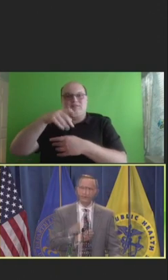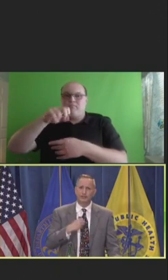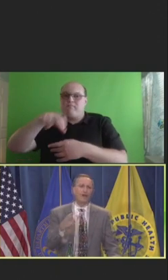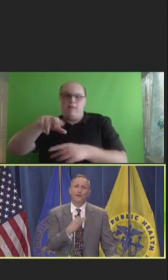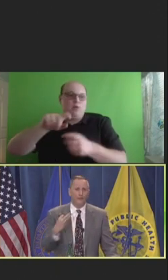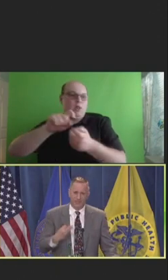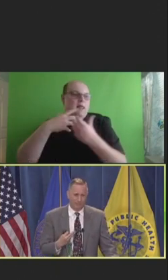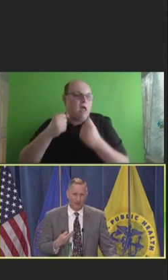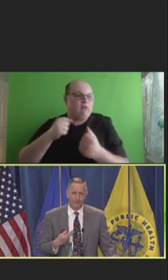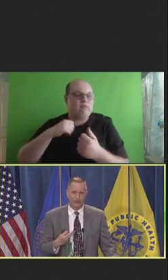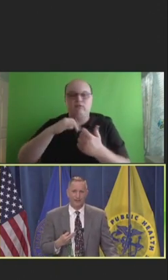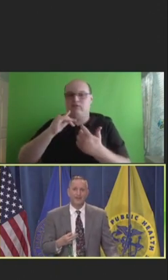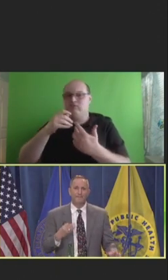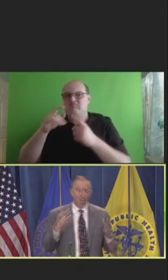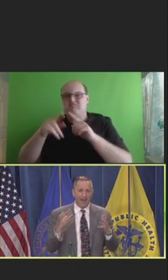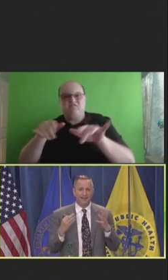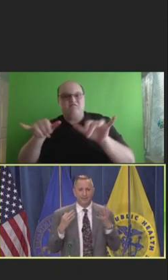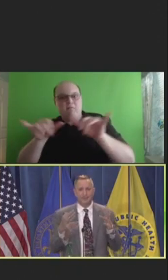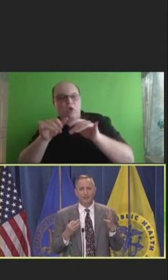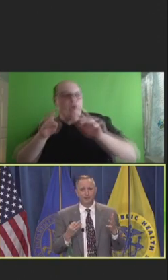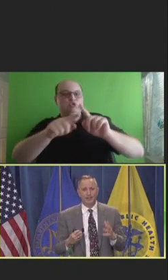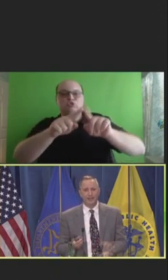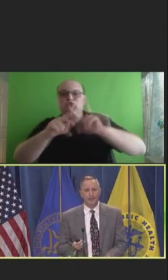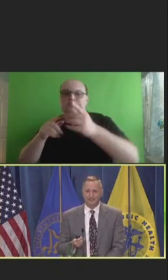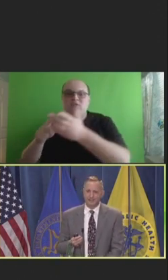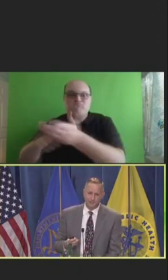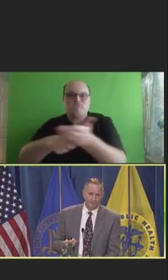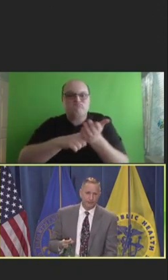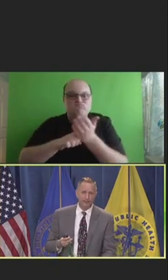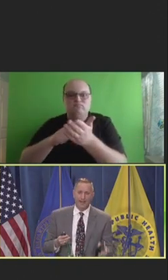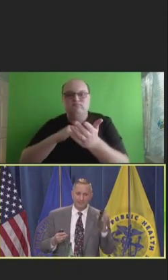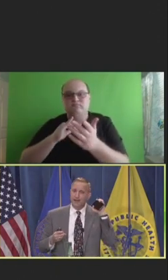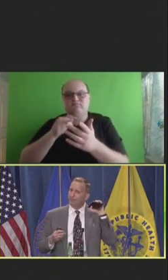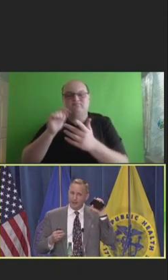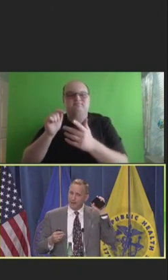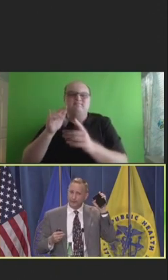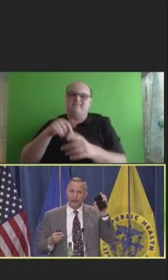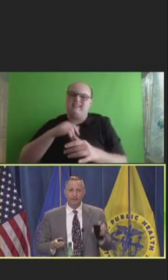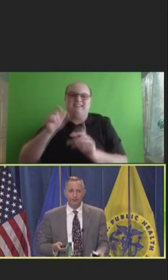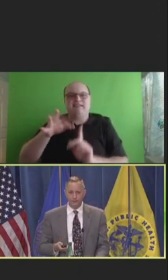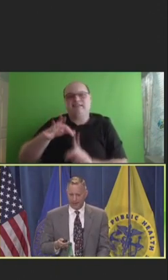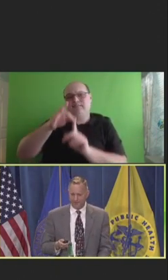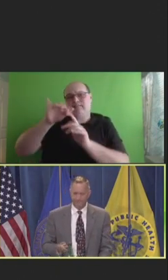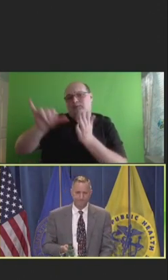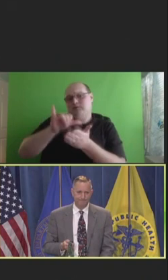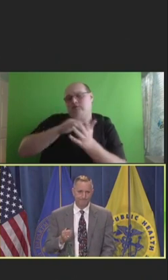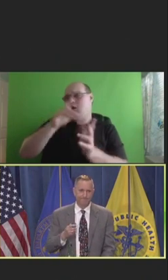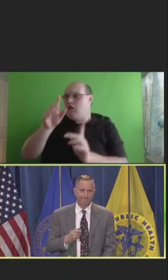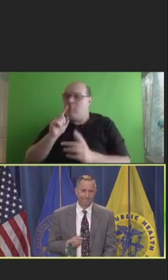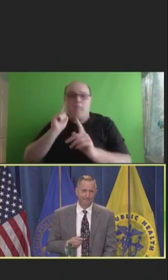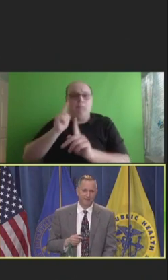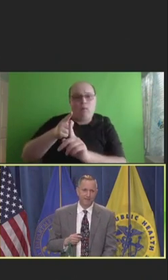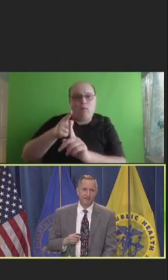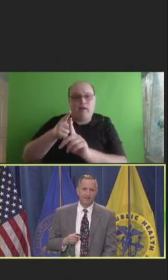HEDIS measures, all the things we're measured on. That is really where the key is in the special sauce. But we aren't trained to do that.